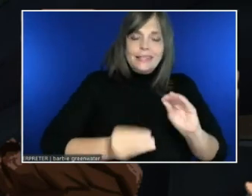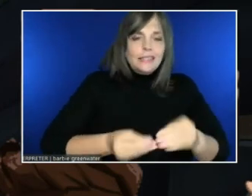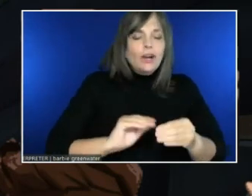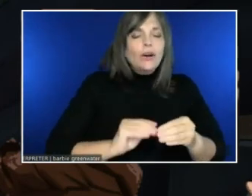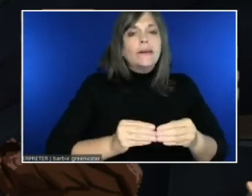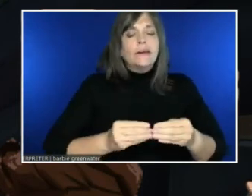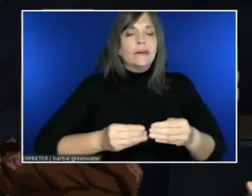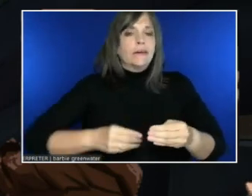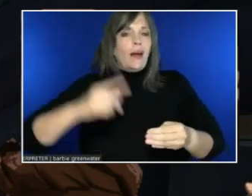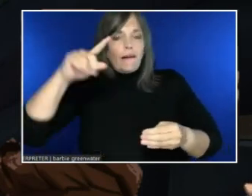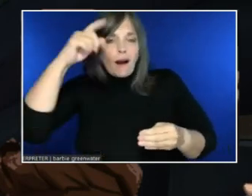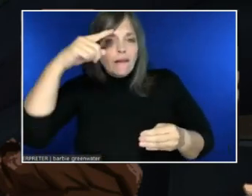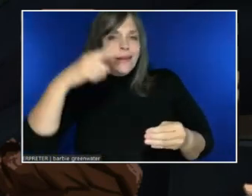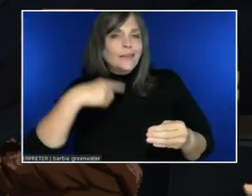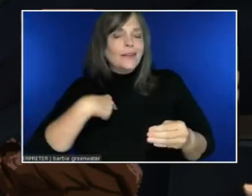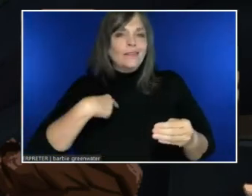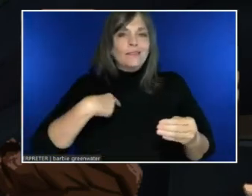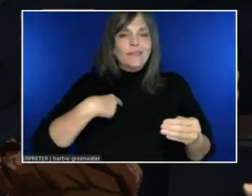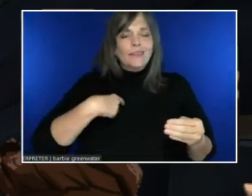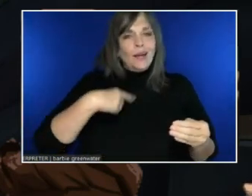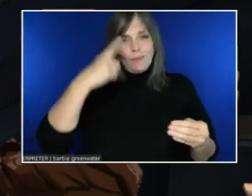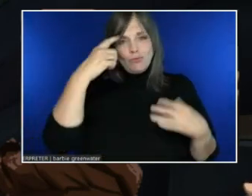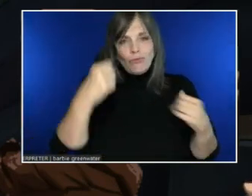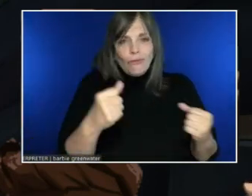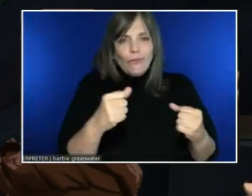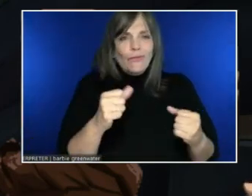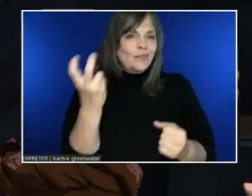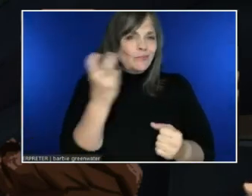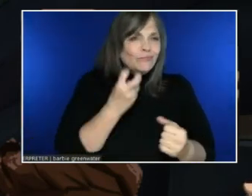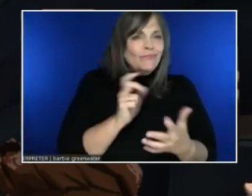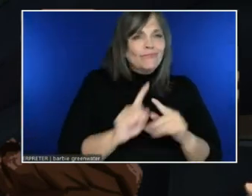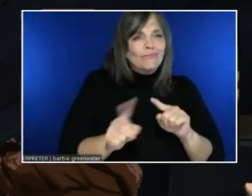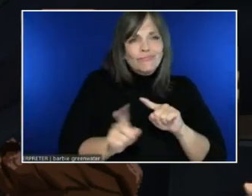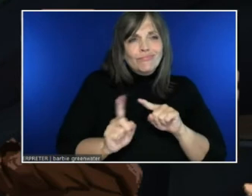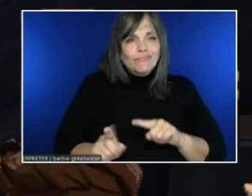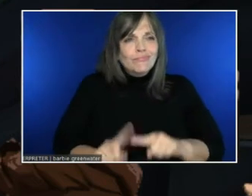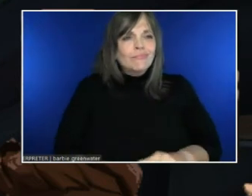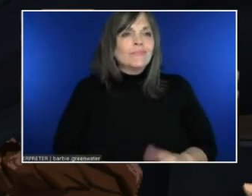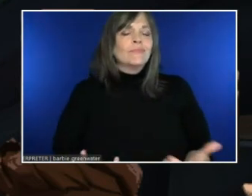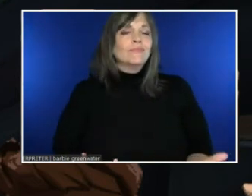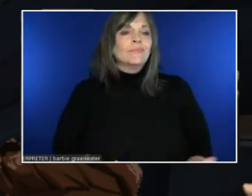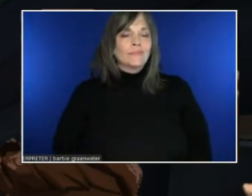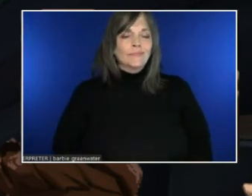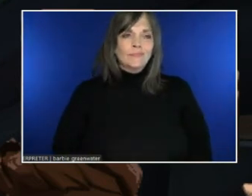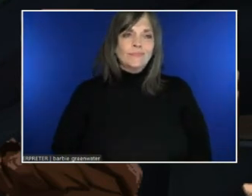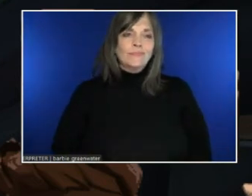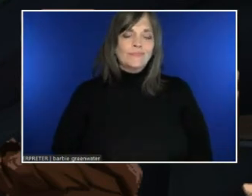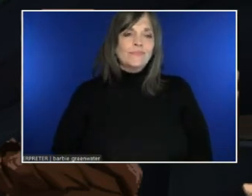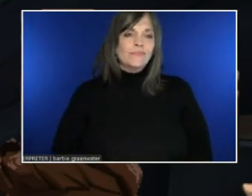A few that I was wondering about is: You know, maybe if someone had a reading disability